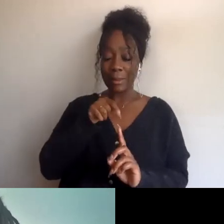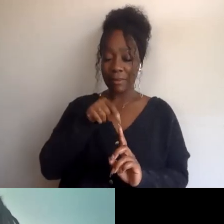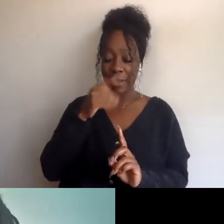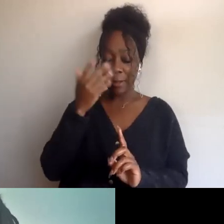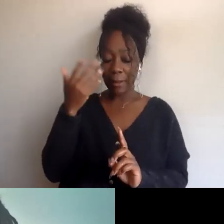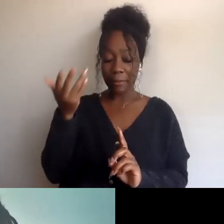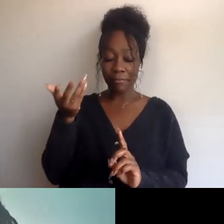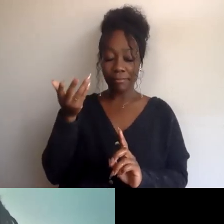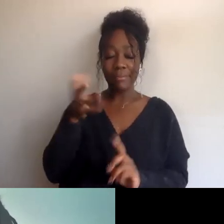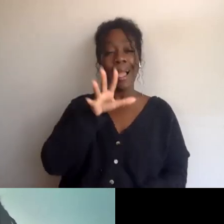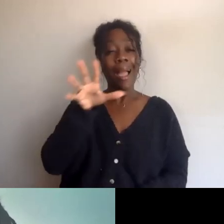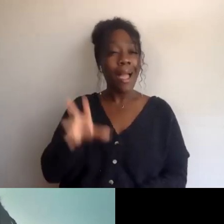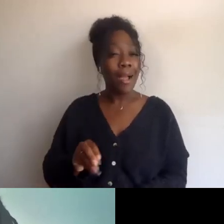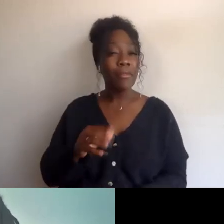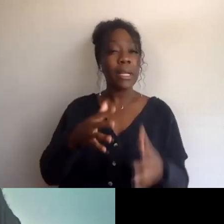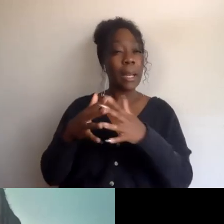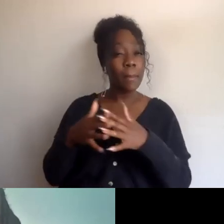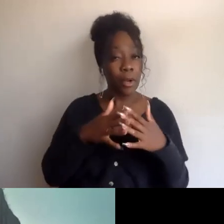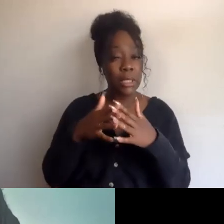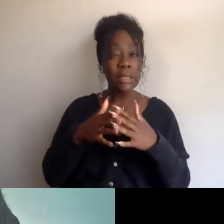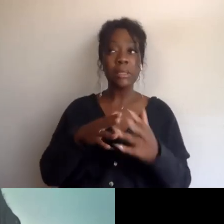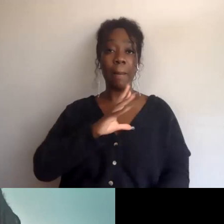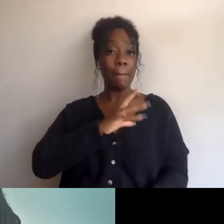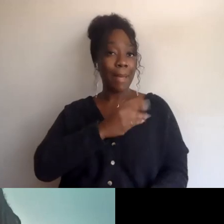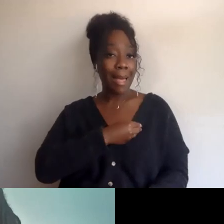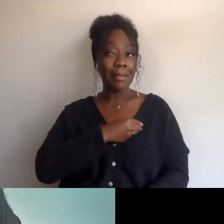African American + Palestinian alliances